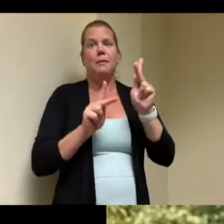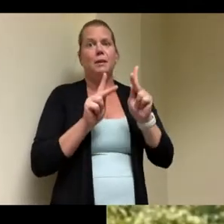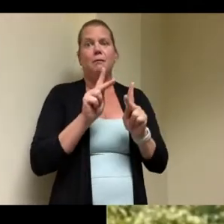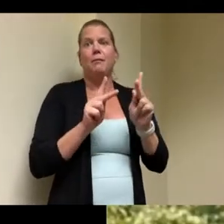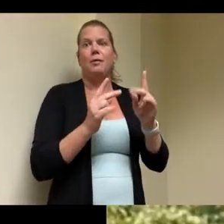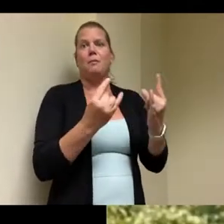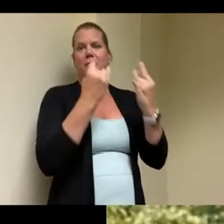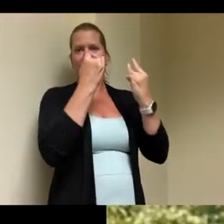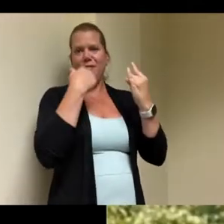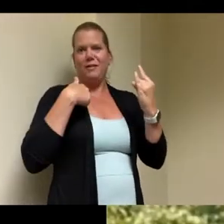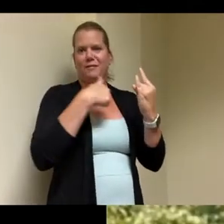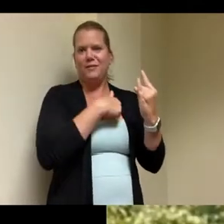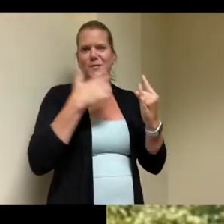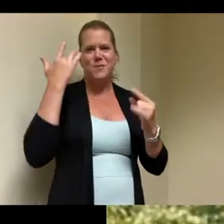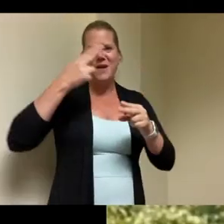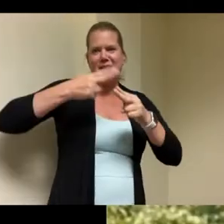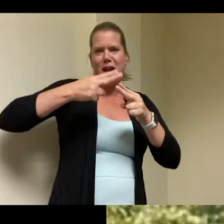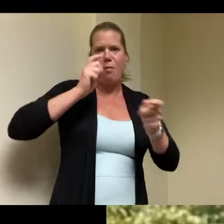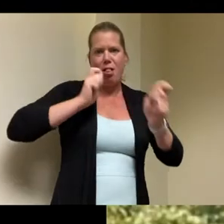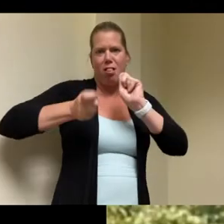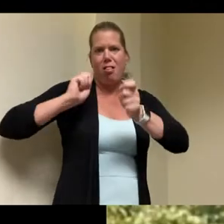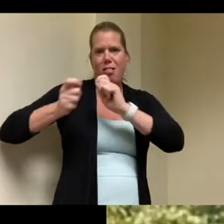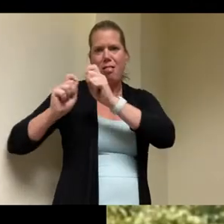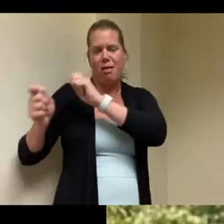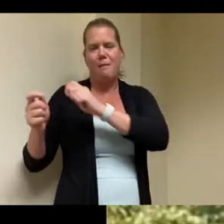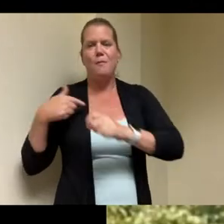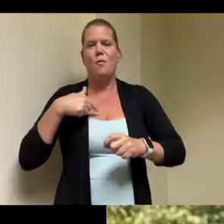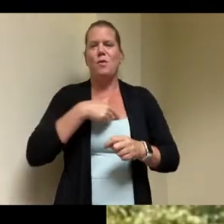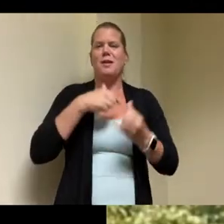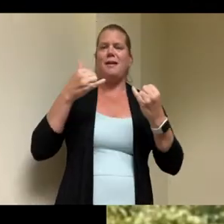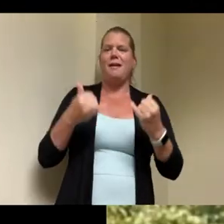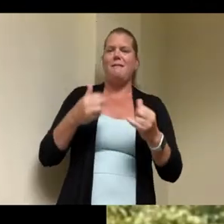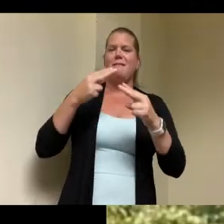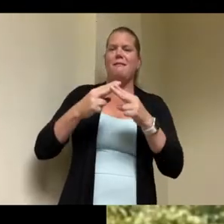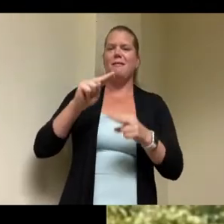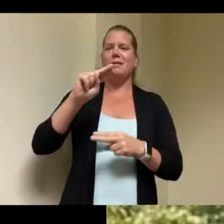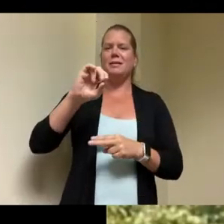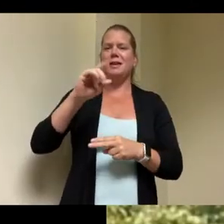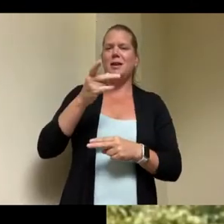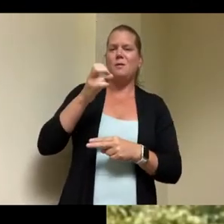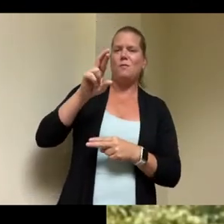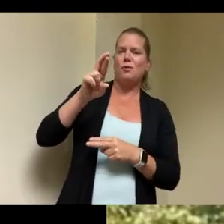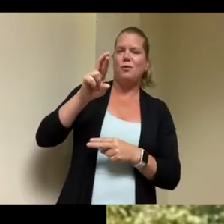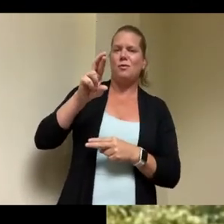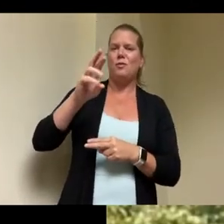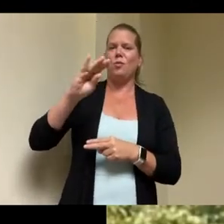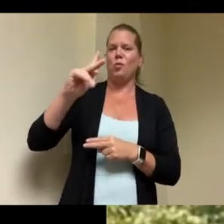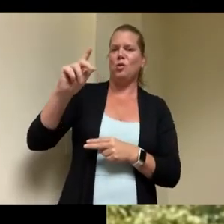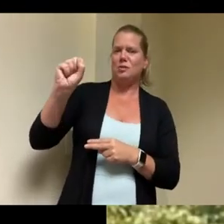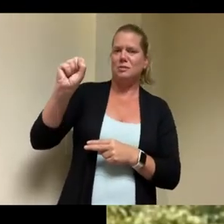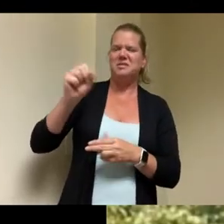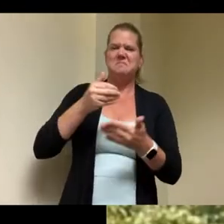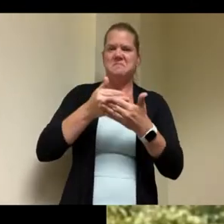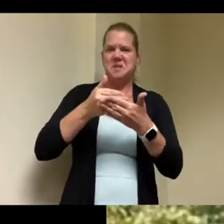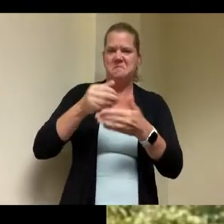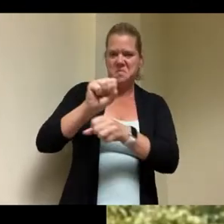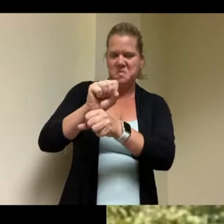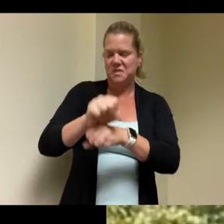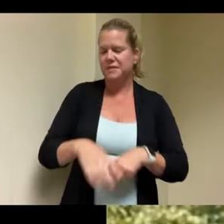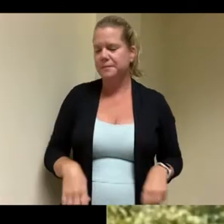right but the mission hasn't at all um and it is about housing solutions and our real estate development is something that we've been doing quite